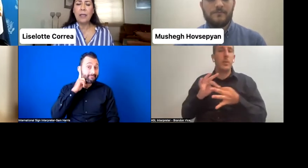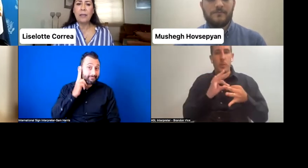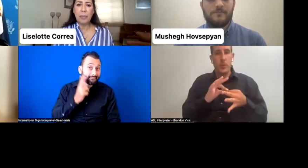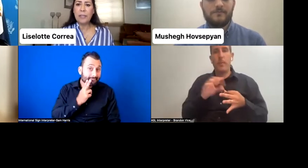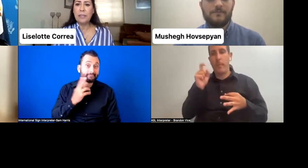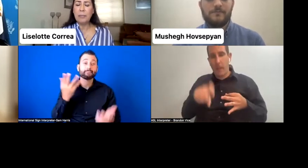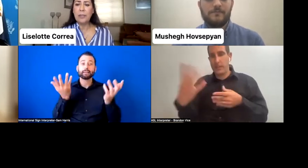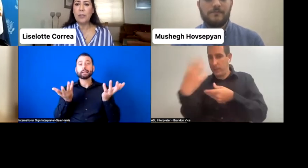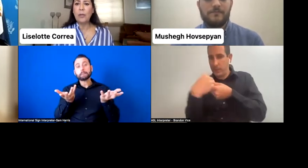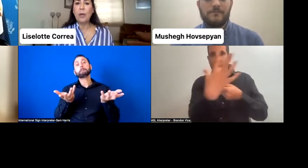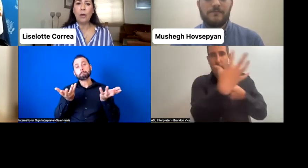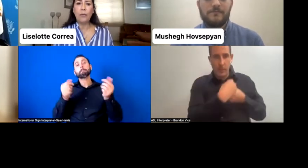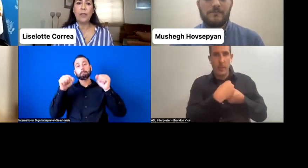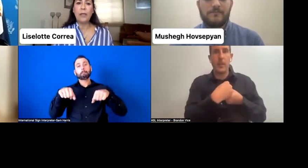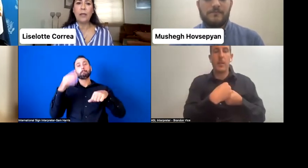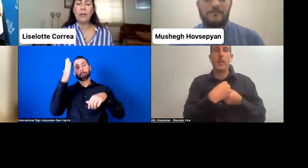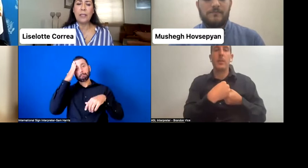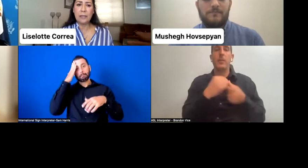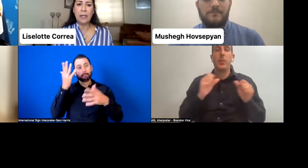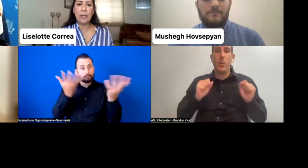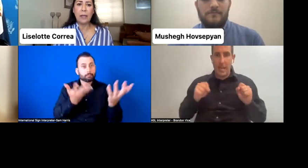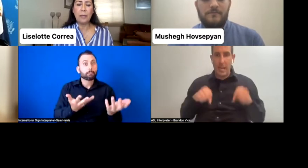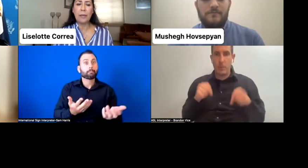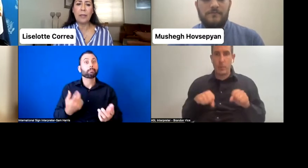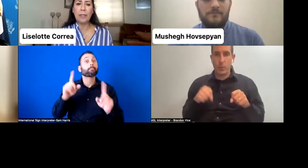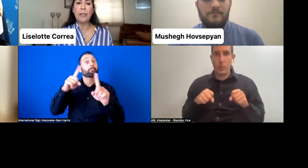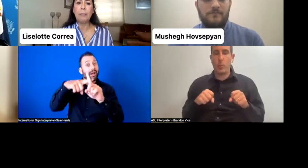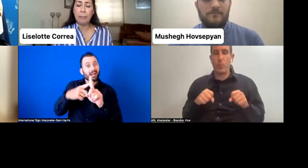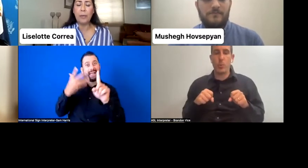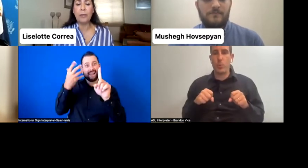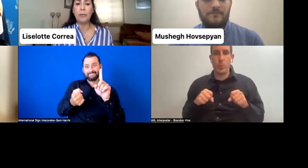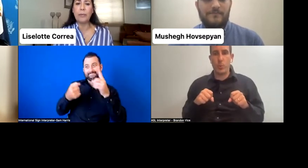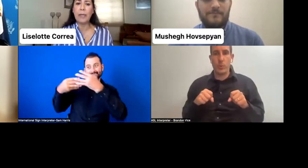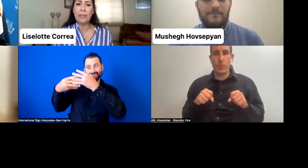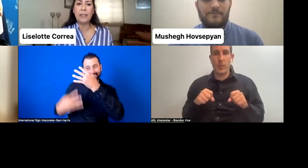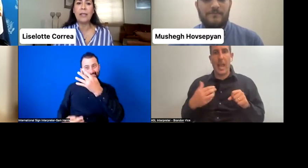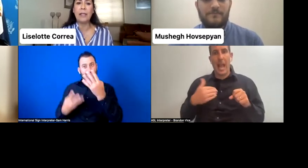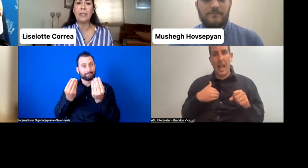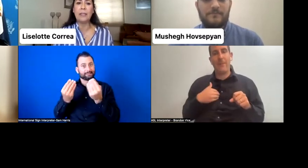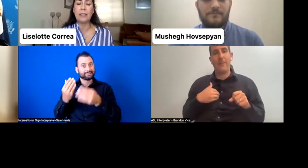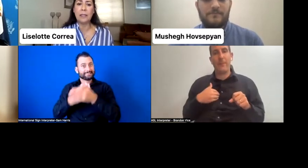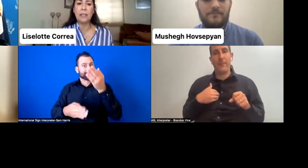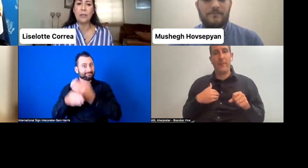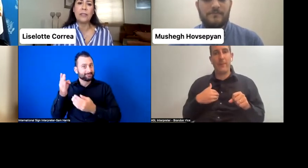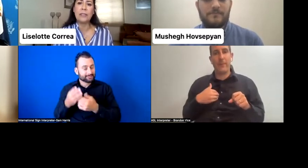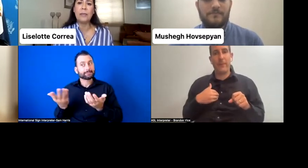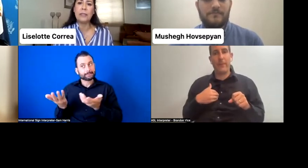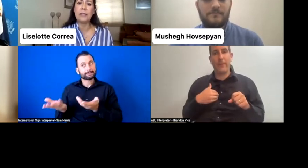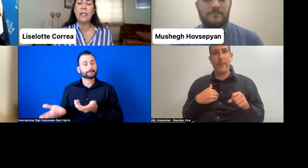the participation of these-- the people with mental, intellectual disabilities,